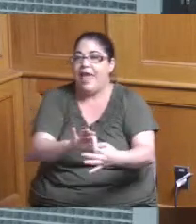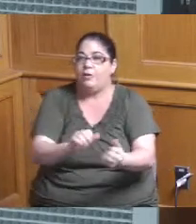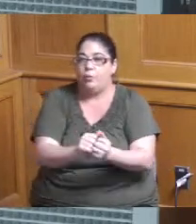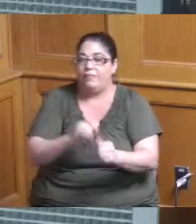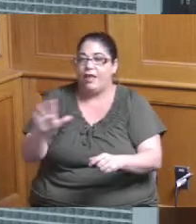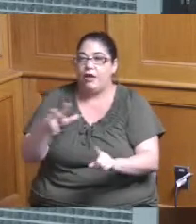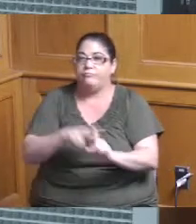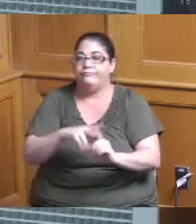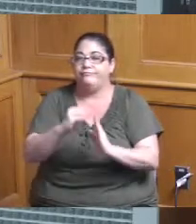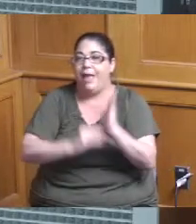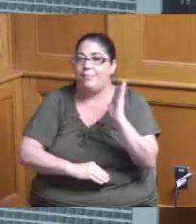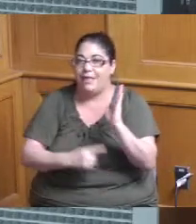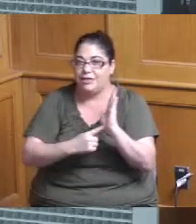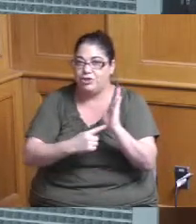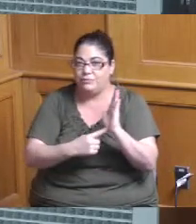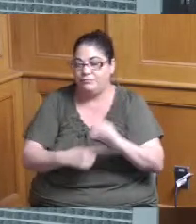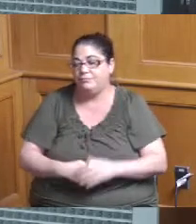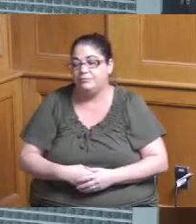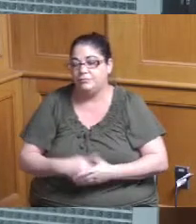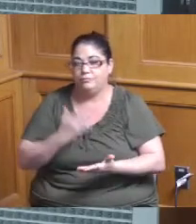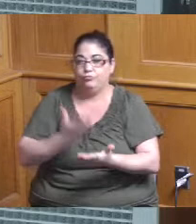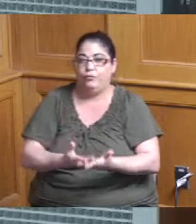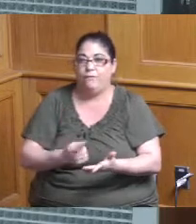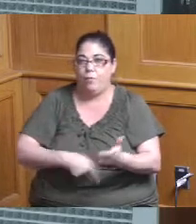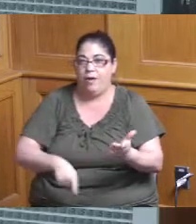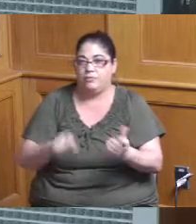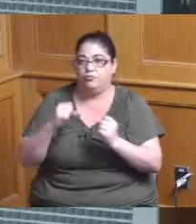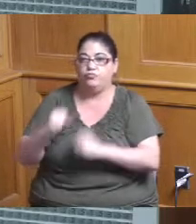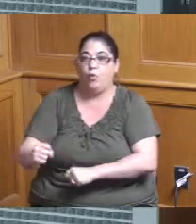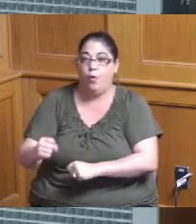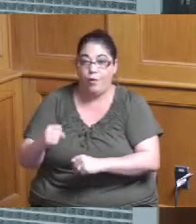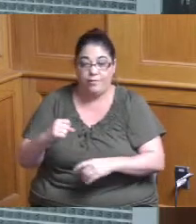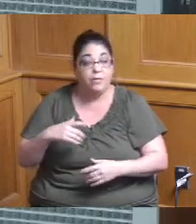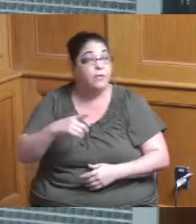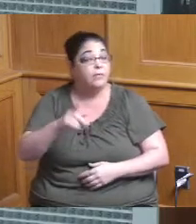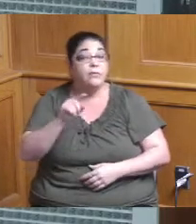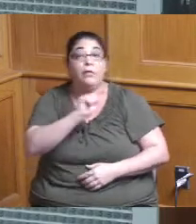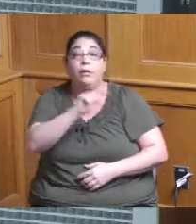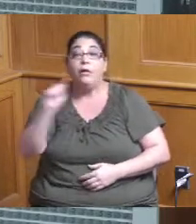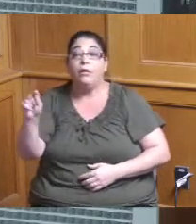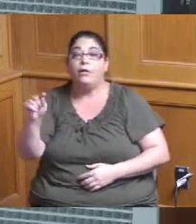all that to say strong applications that were we're not funding but